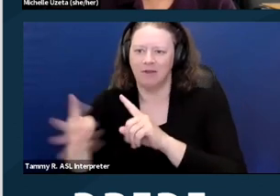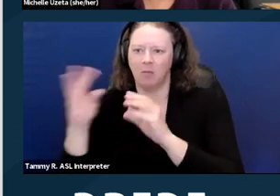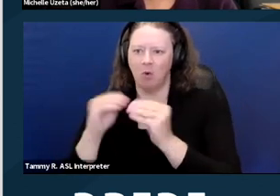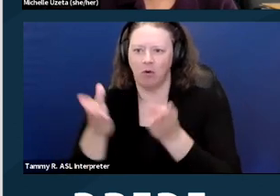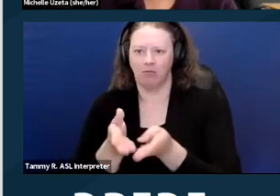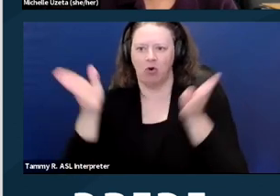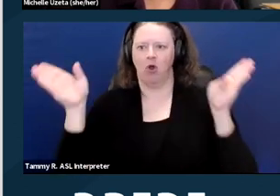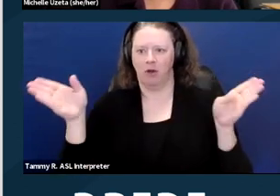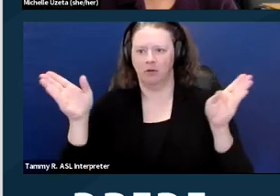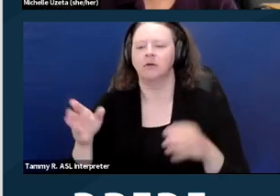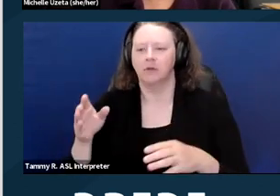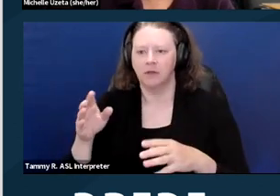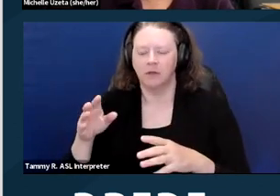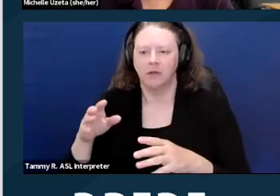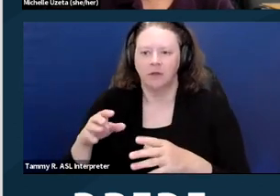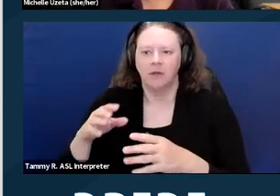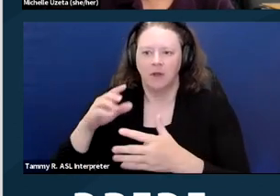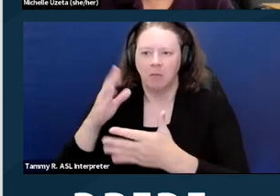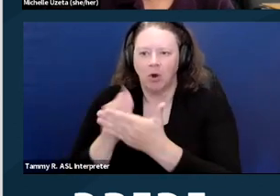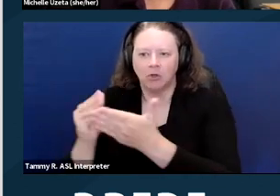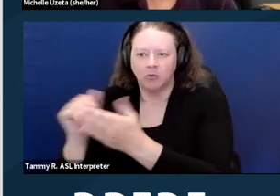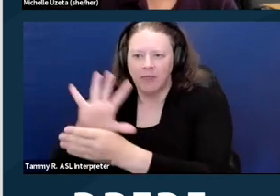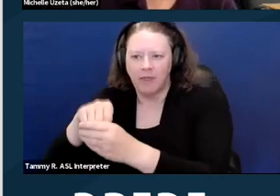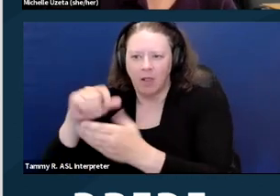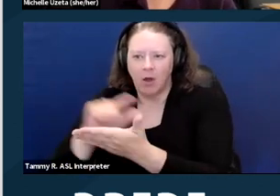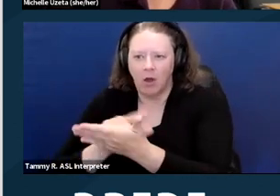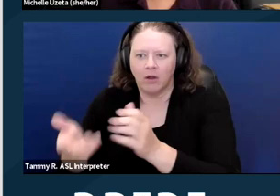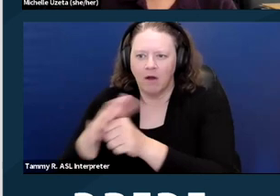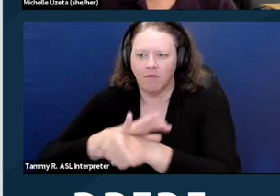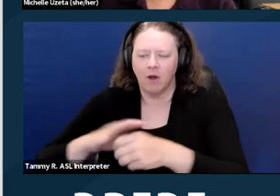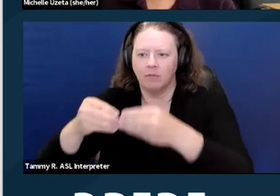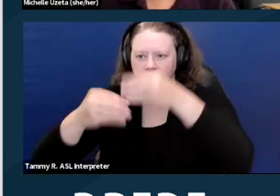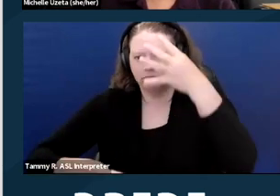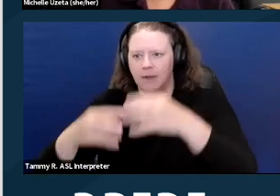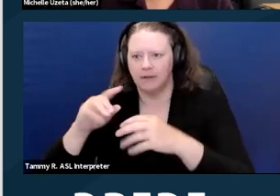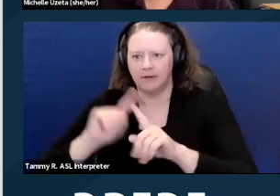with regard to who's covered and the rights that they have. You also have the Unruh Civil Rights Act,